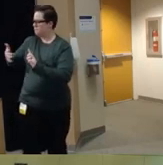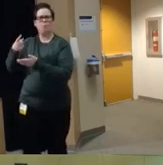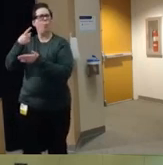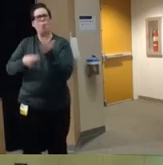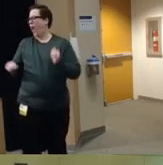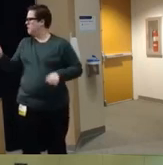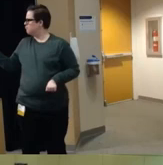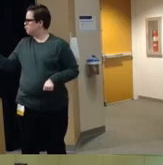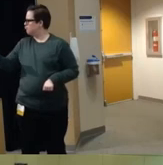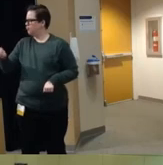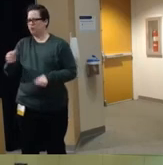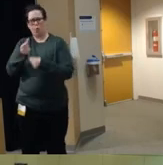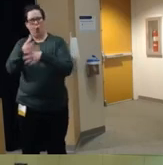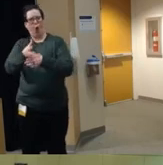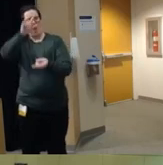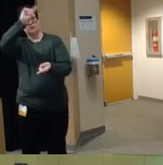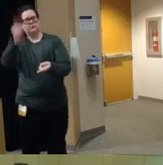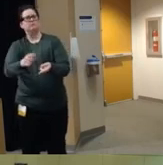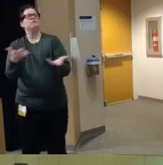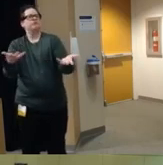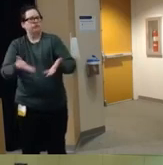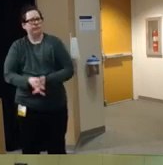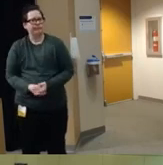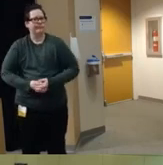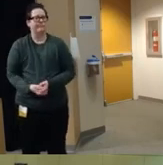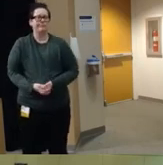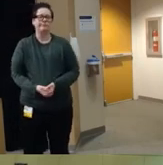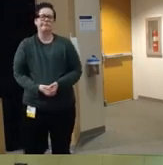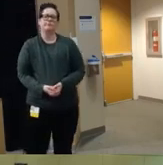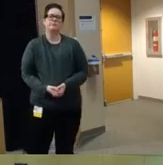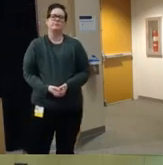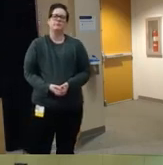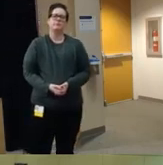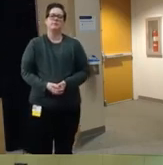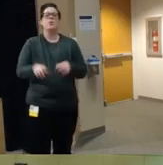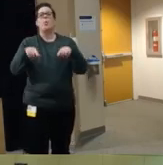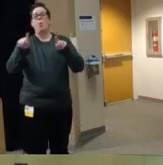kind of made that change happen and while I'm walking through some of those highlights um